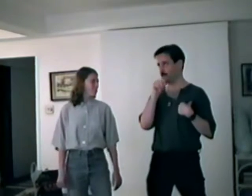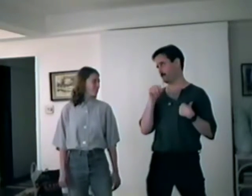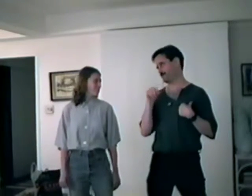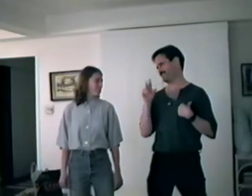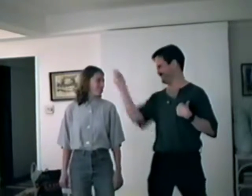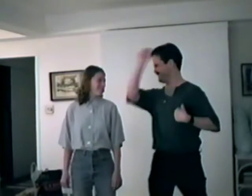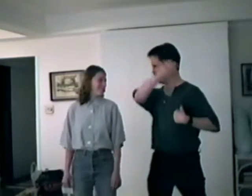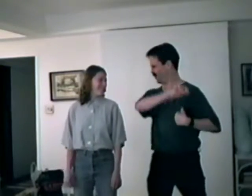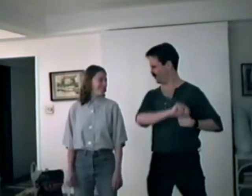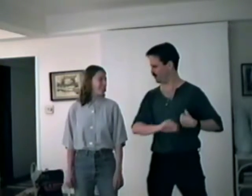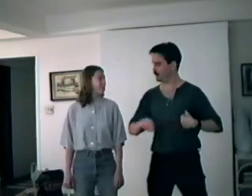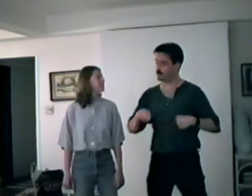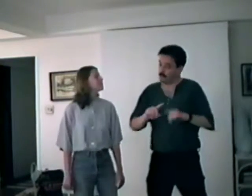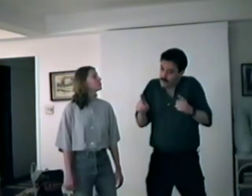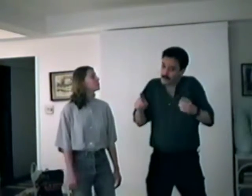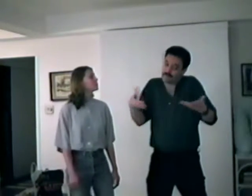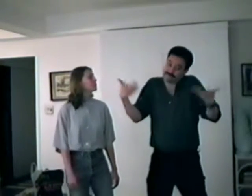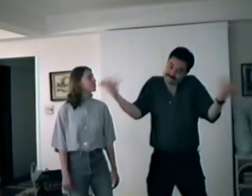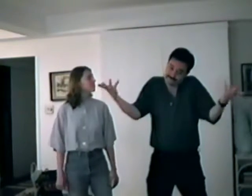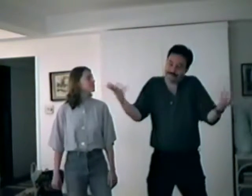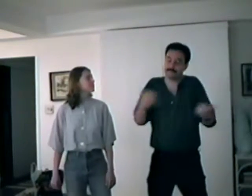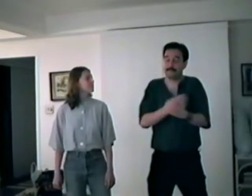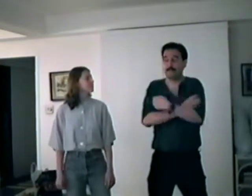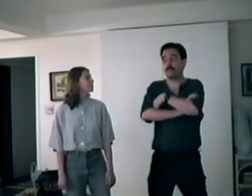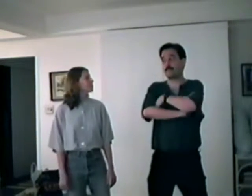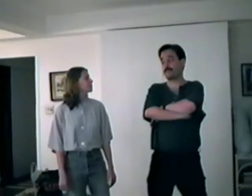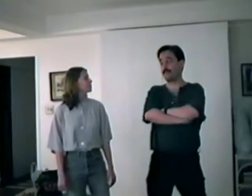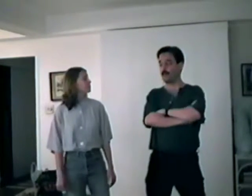So Naturally